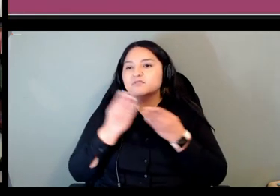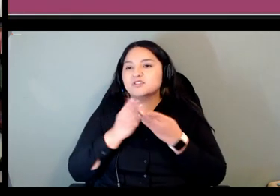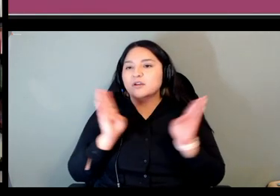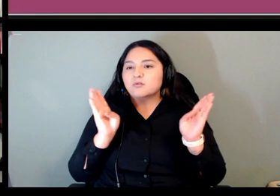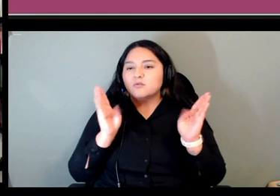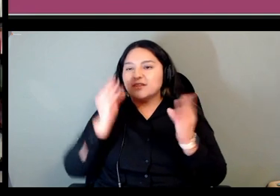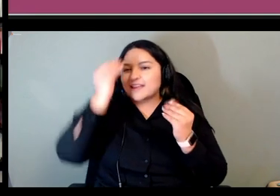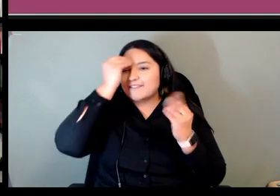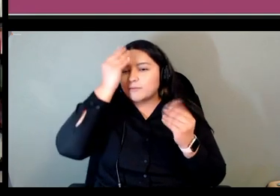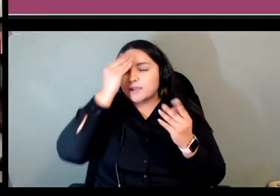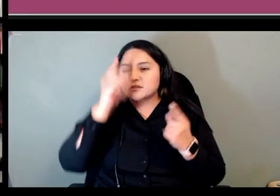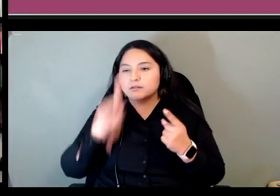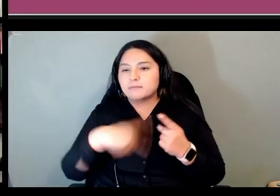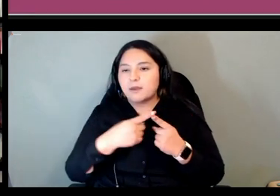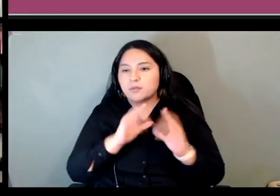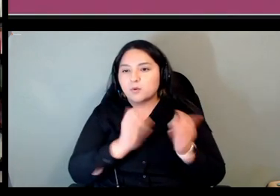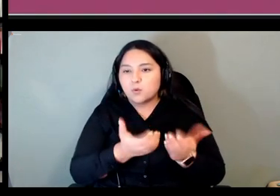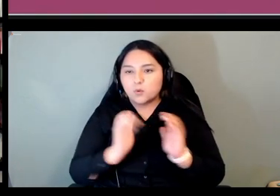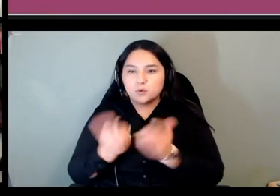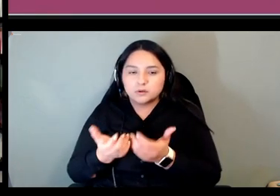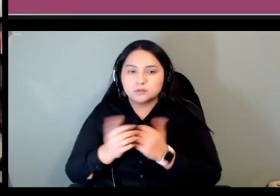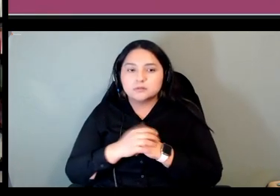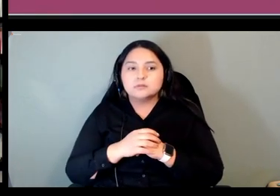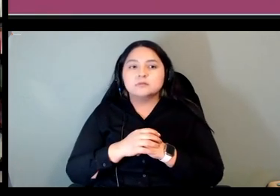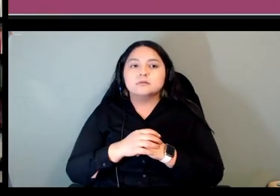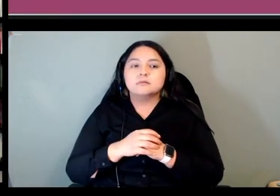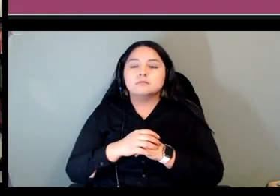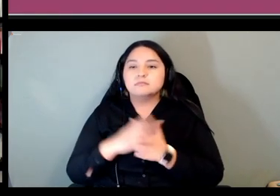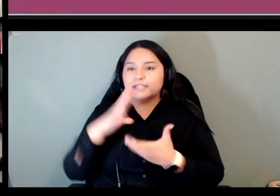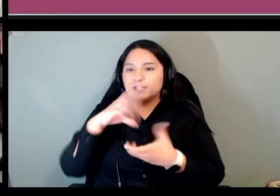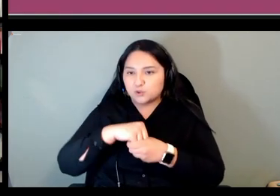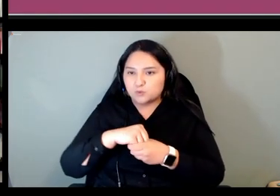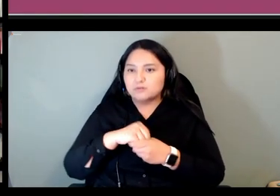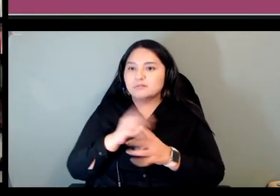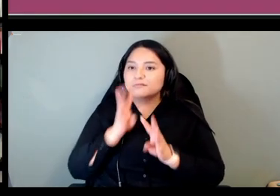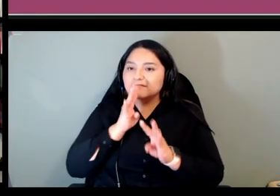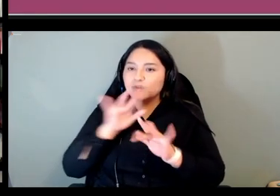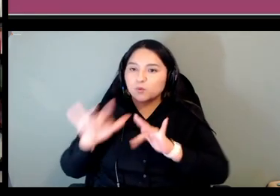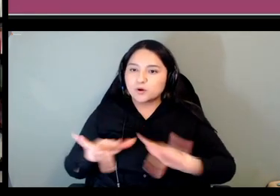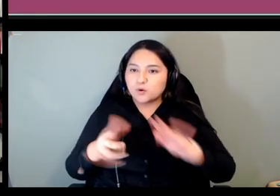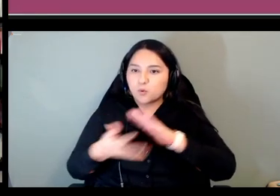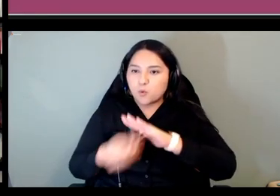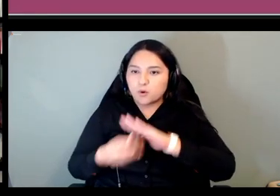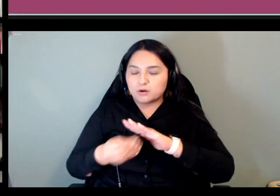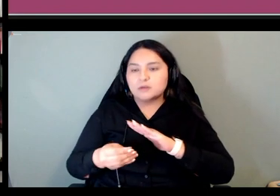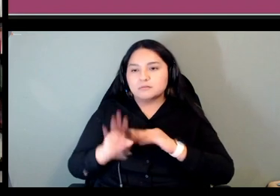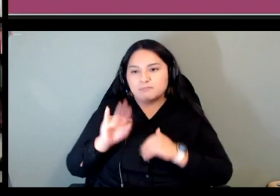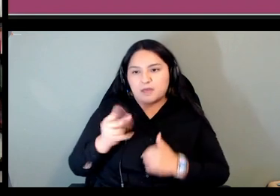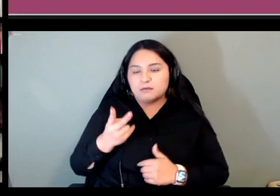courses so they include recordings by both first and second language speakers you know